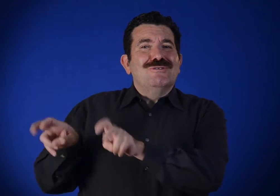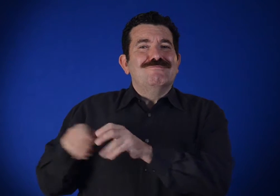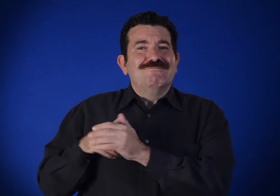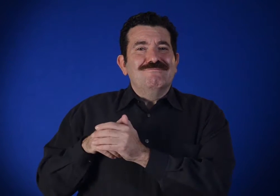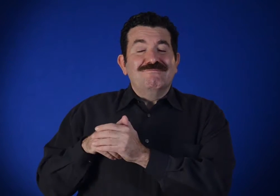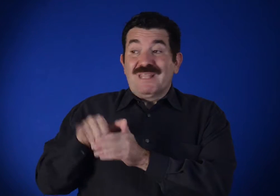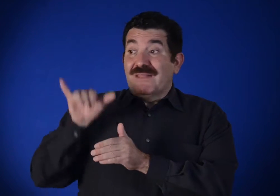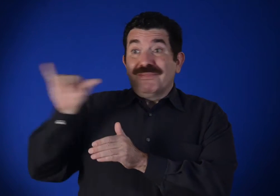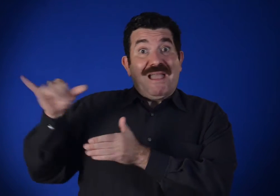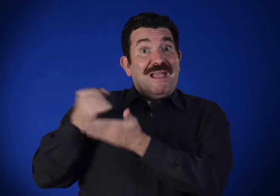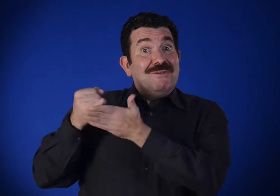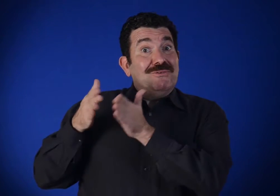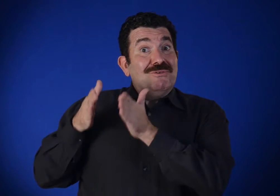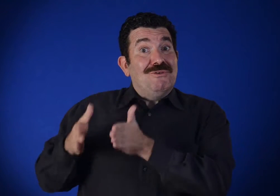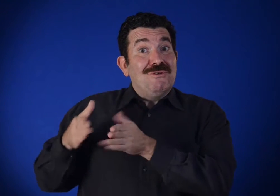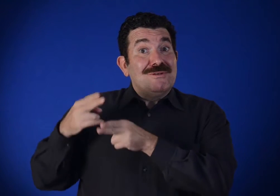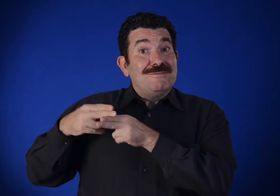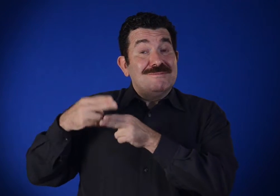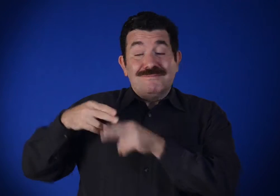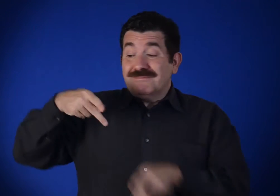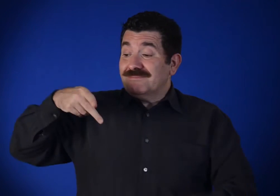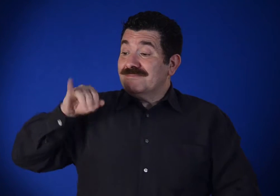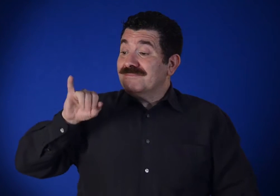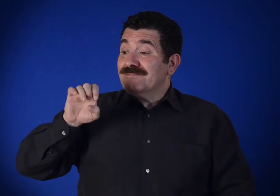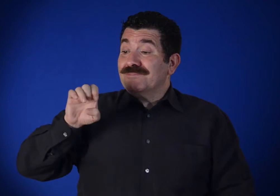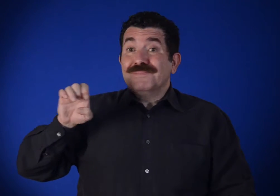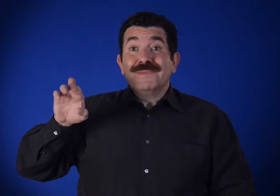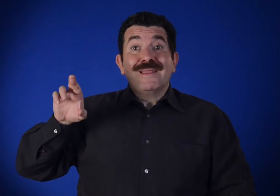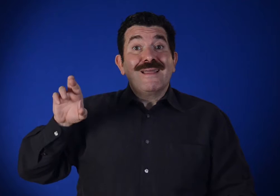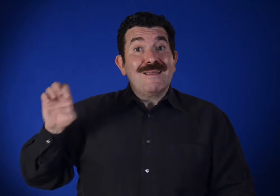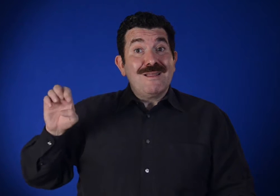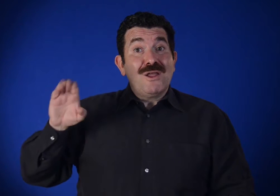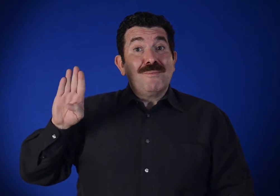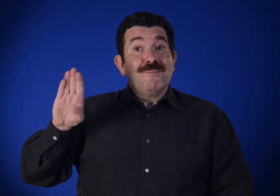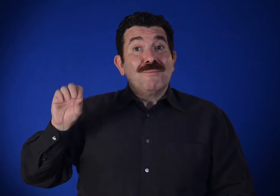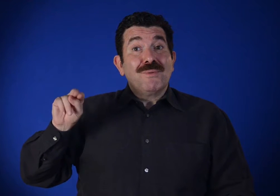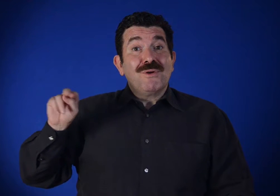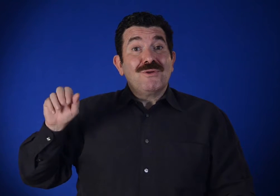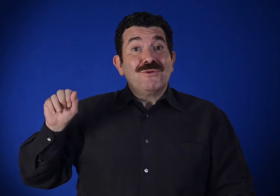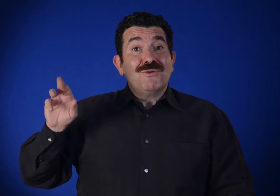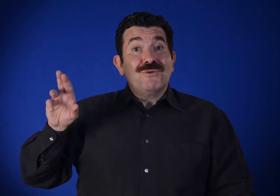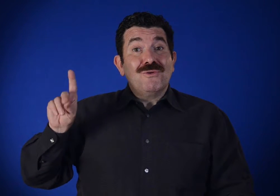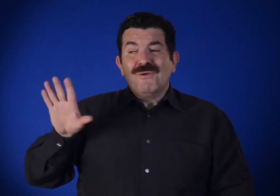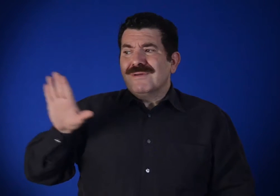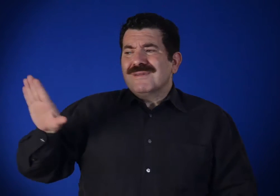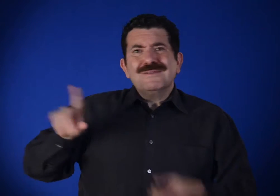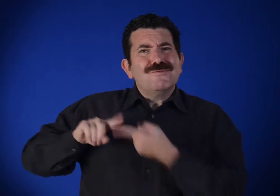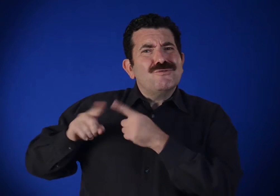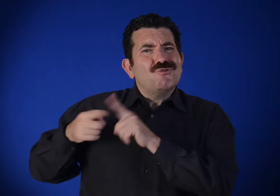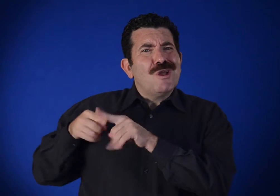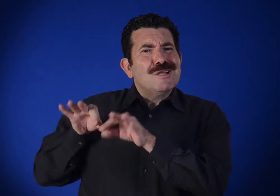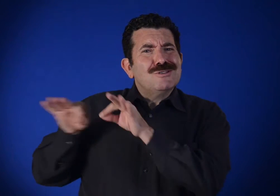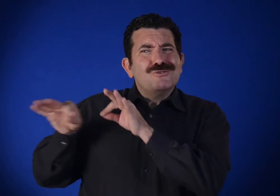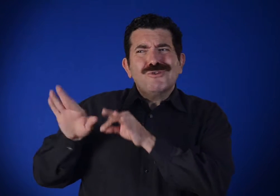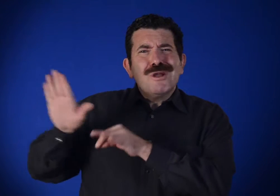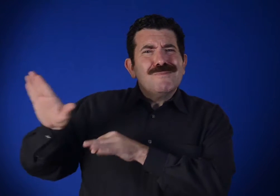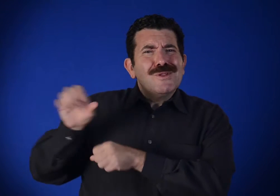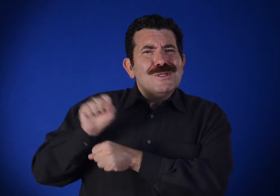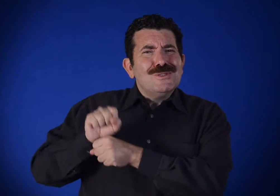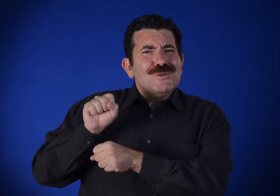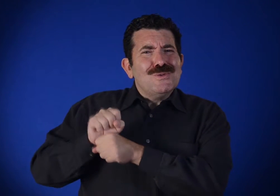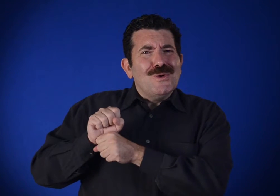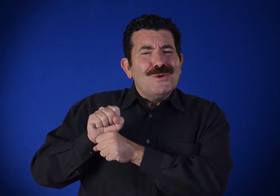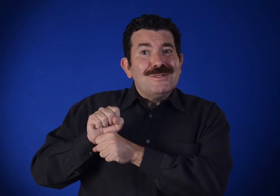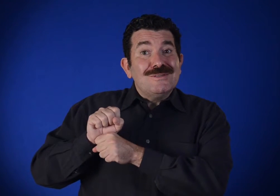That was written about the artist Pierre Bonnard's work,